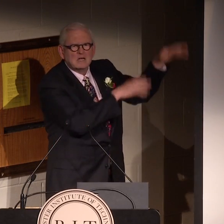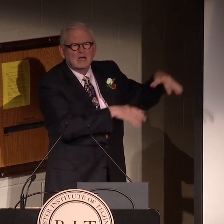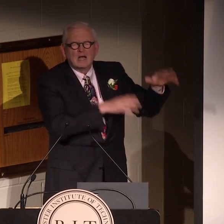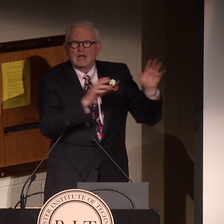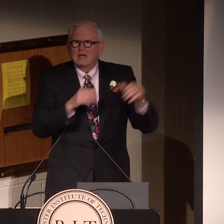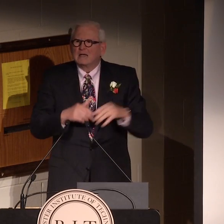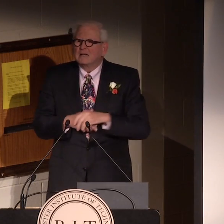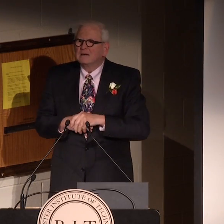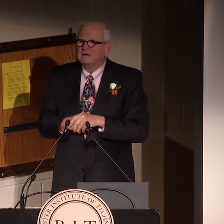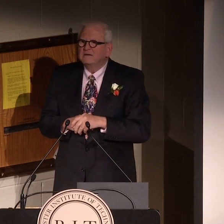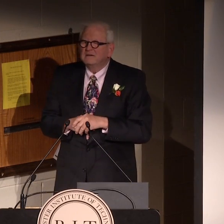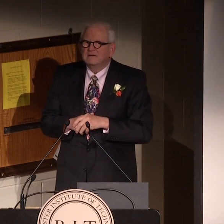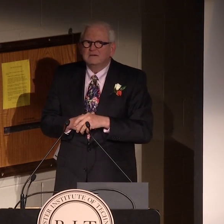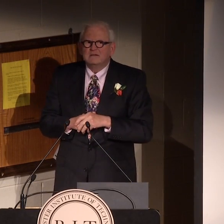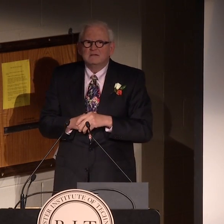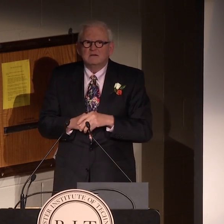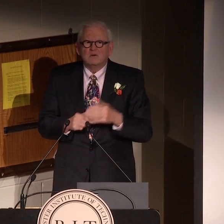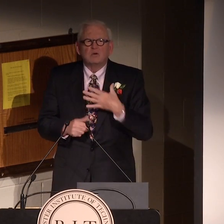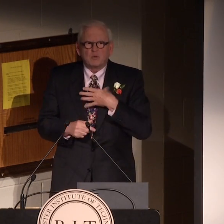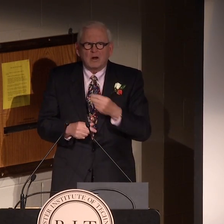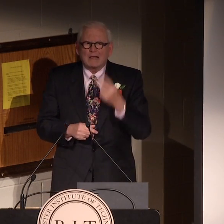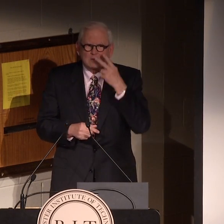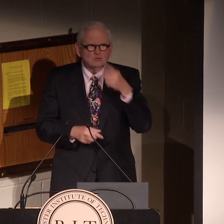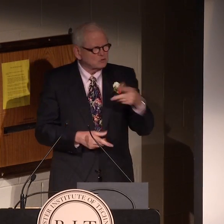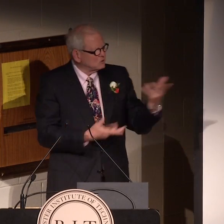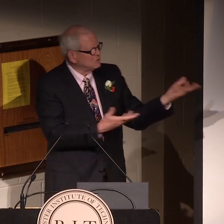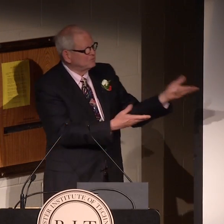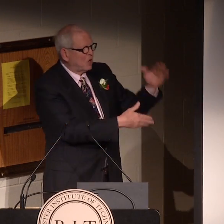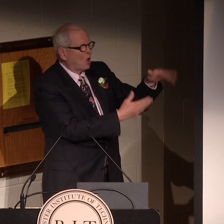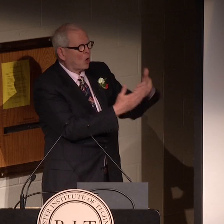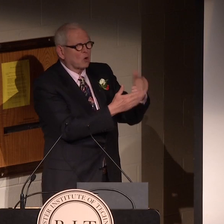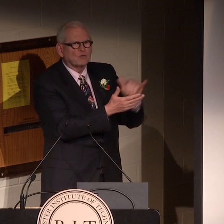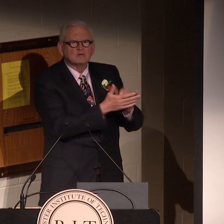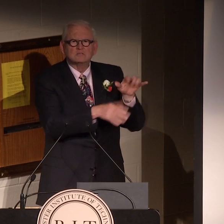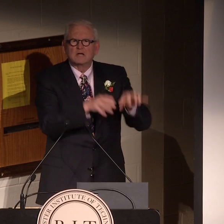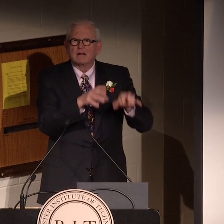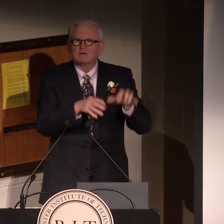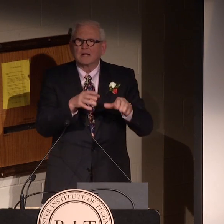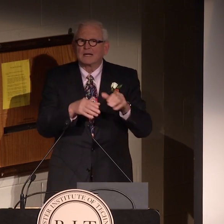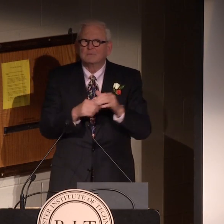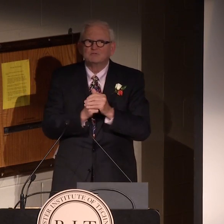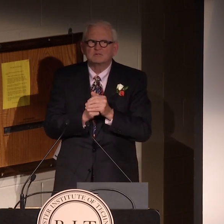They're just stacked up, and they said that they would like